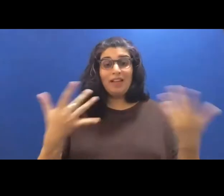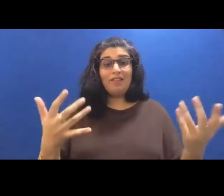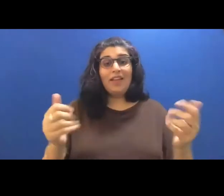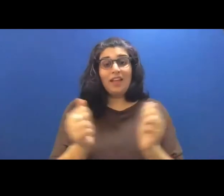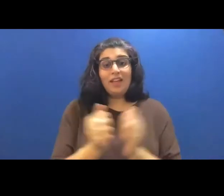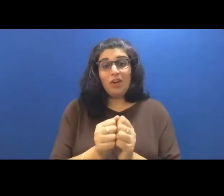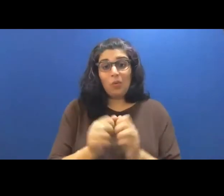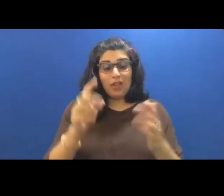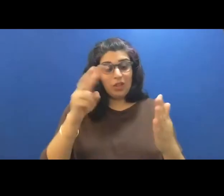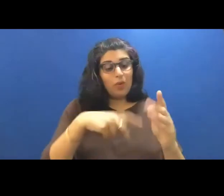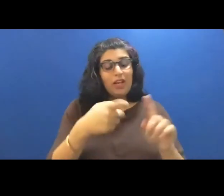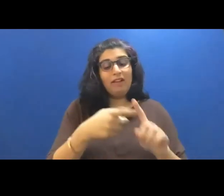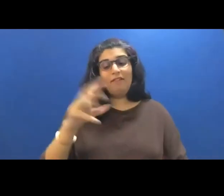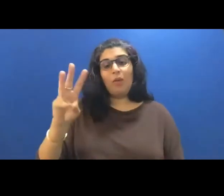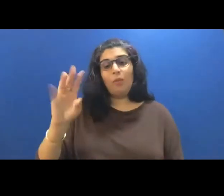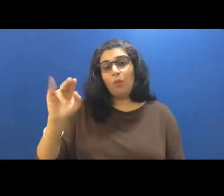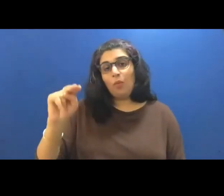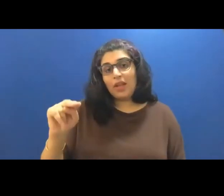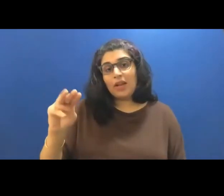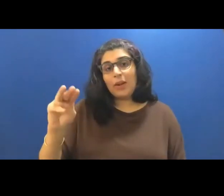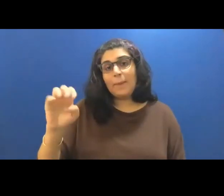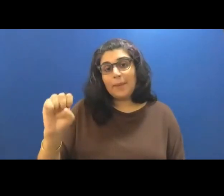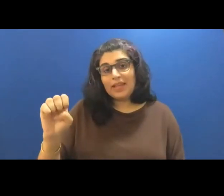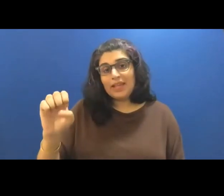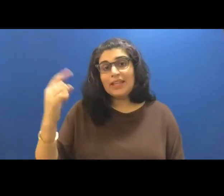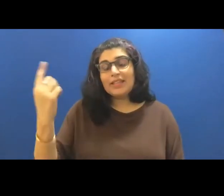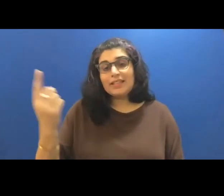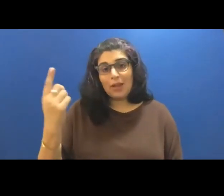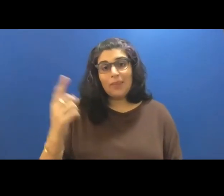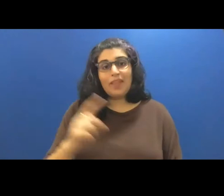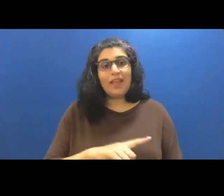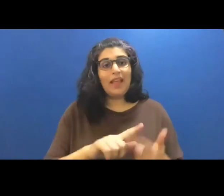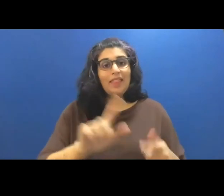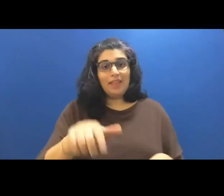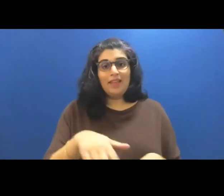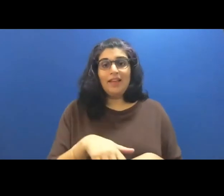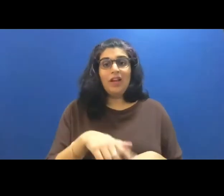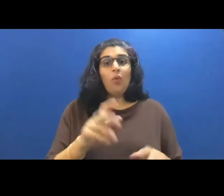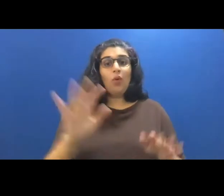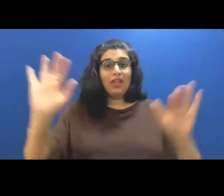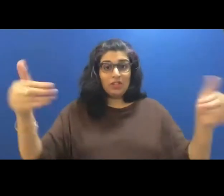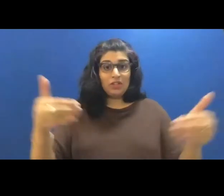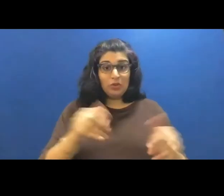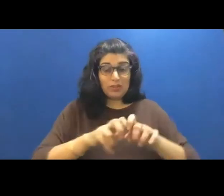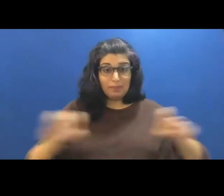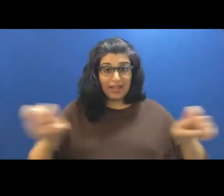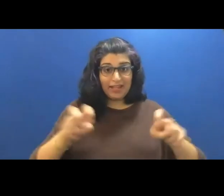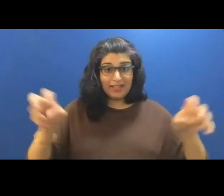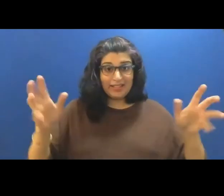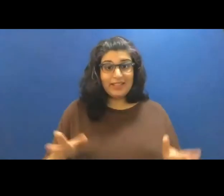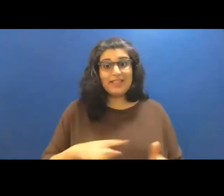to Kara and Mimi briefly and then we'll turn the mic over to file. Kyle Lucia Wu is the